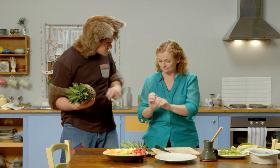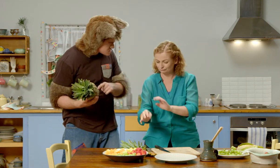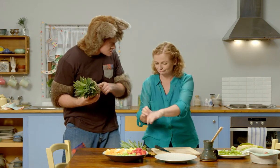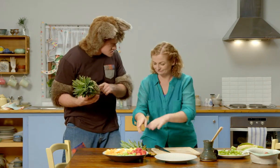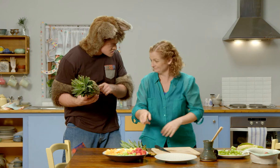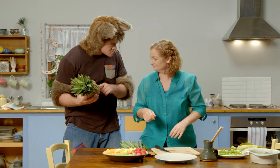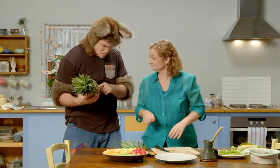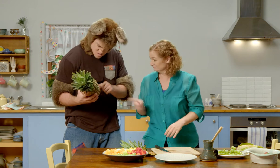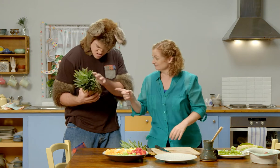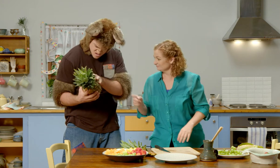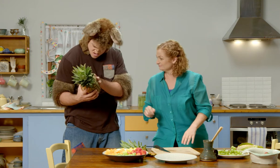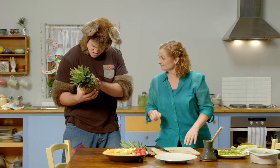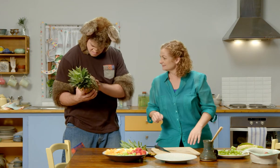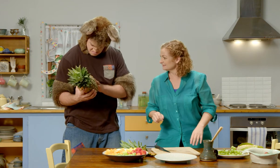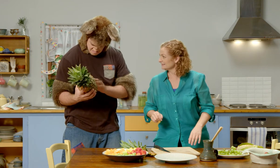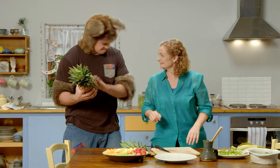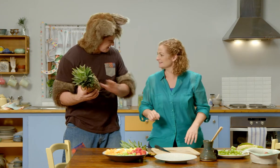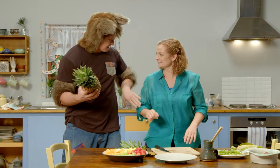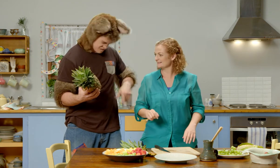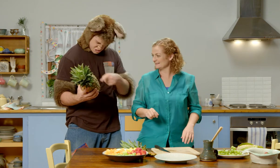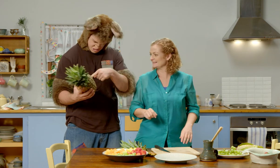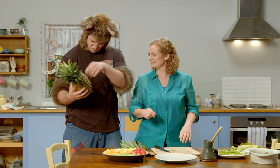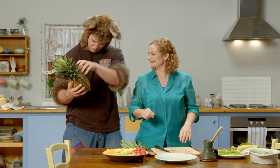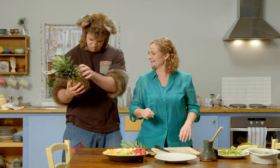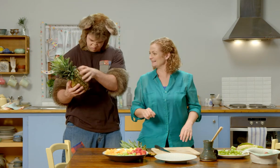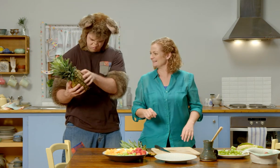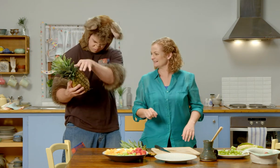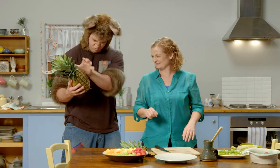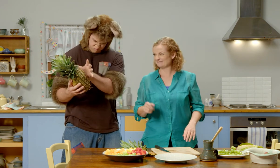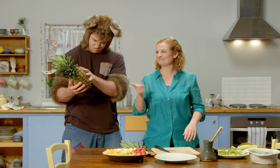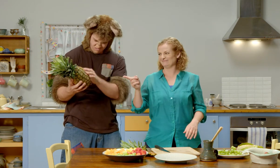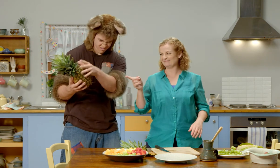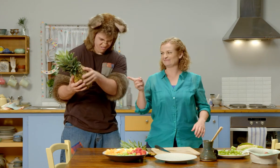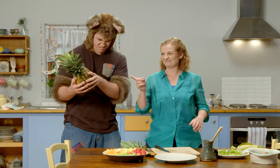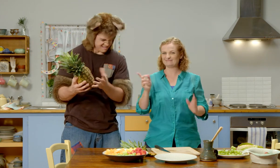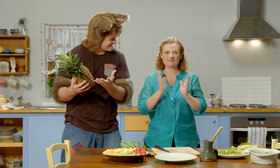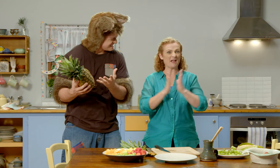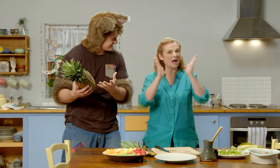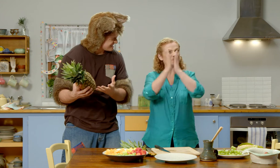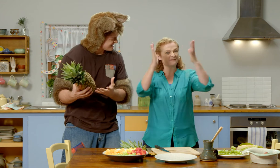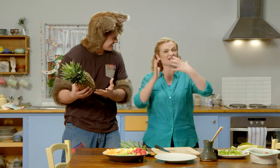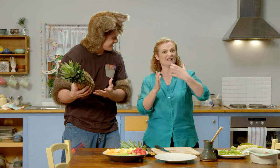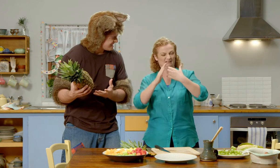and I’ve put it in the bowl too. Sally, the skin’s very rough. Yes, that’s right.